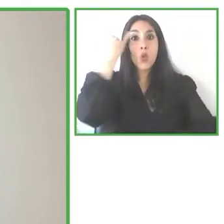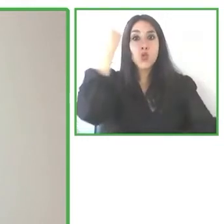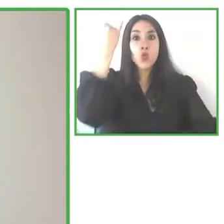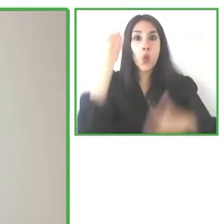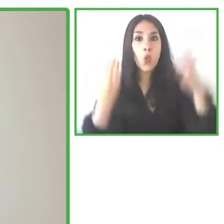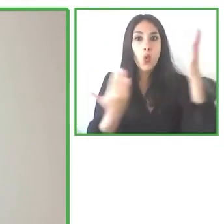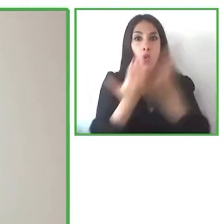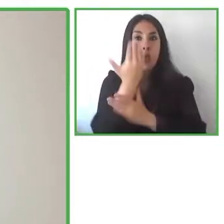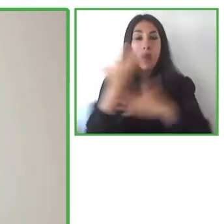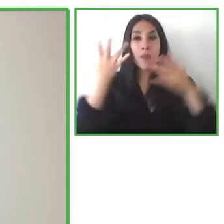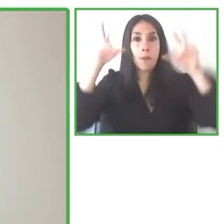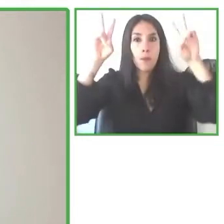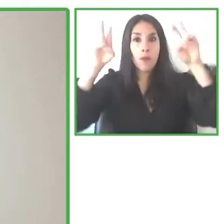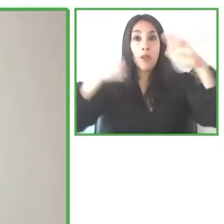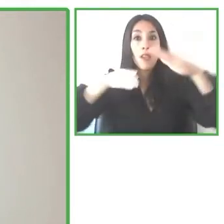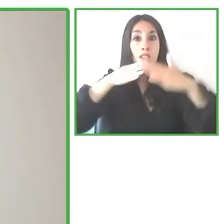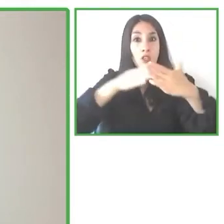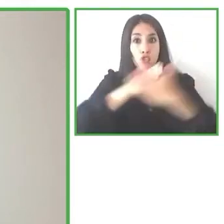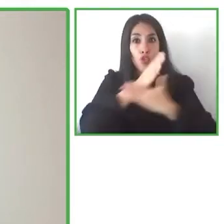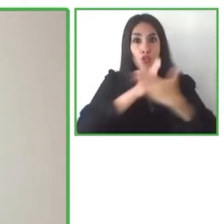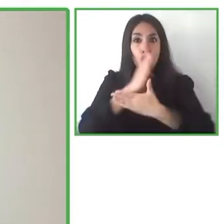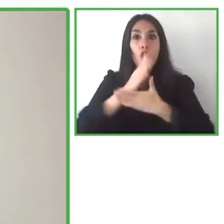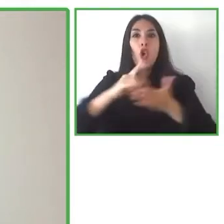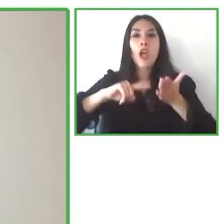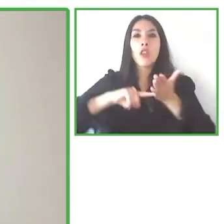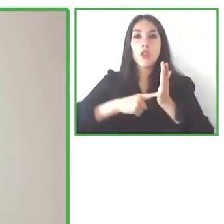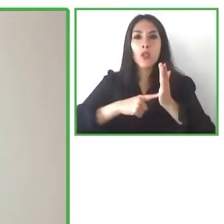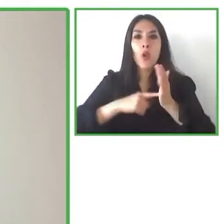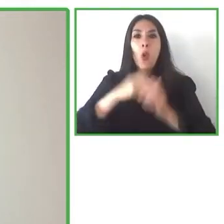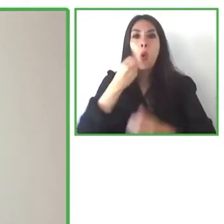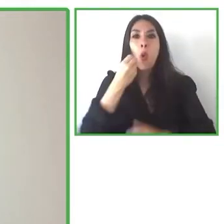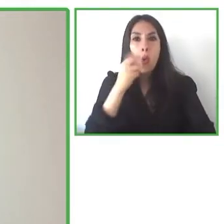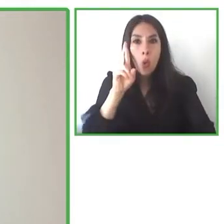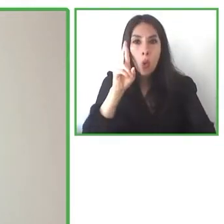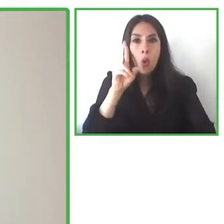these innovative technologies can really improve the inclusion